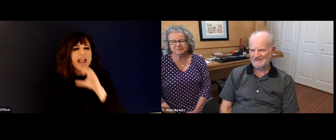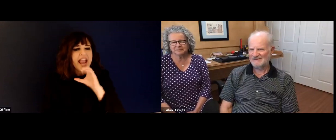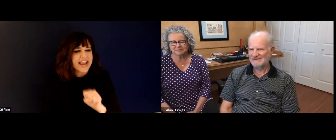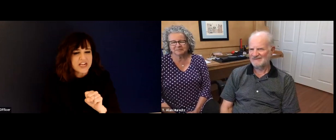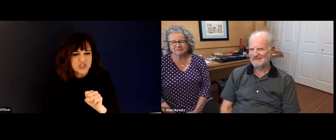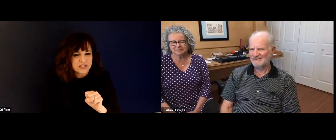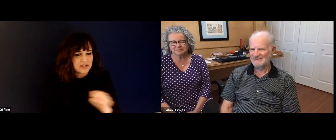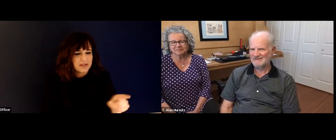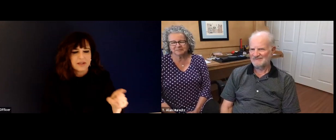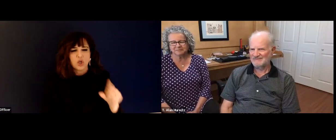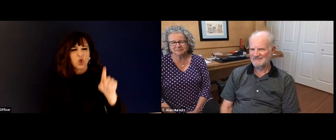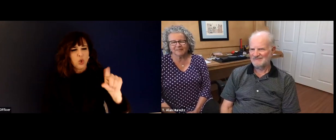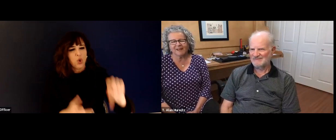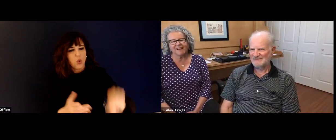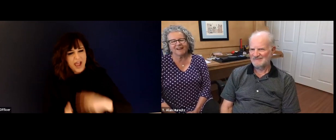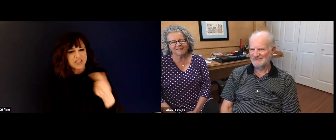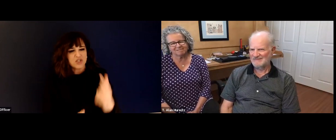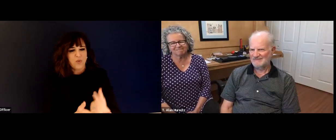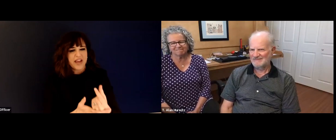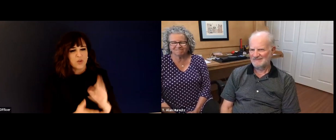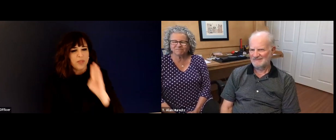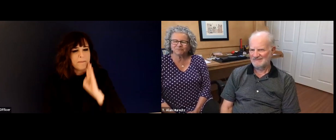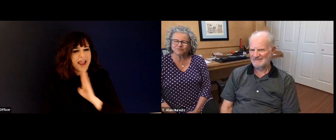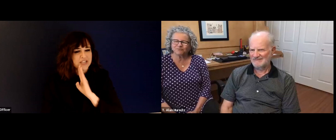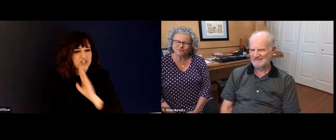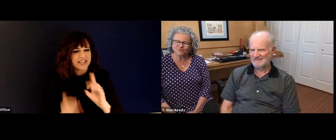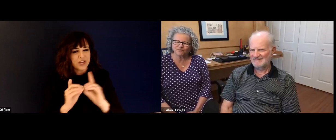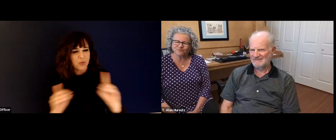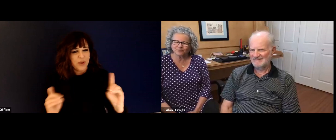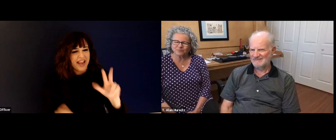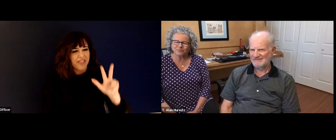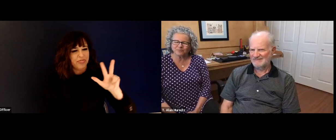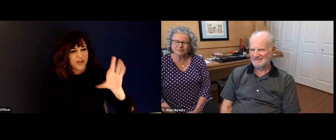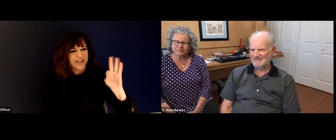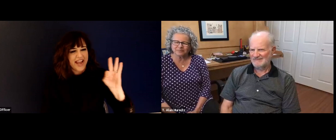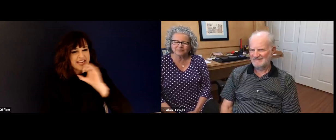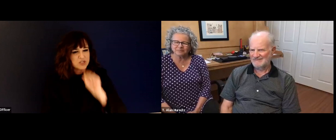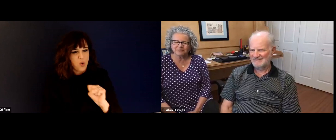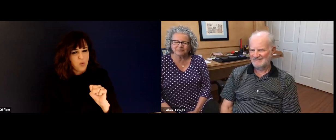was just so impressed with you. You were very persistent. You